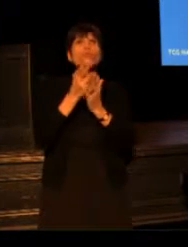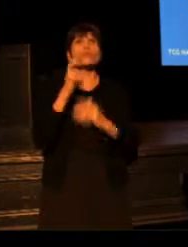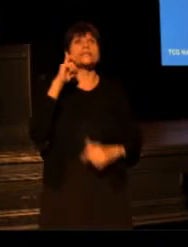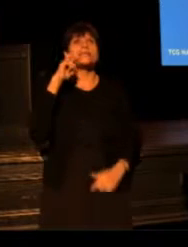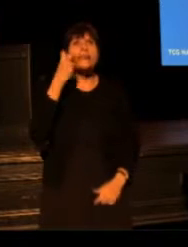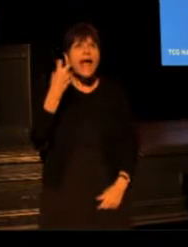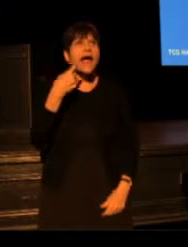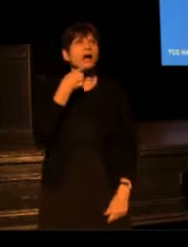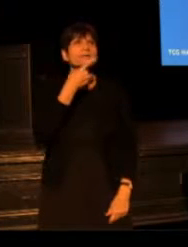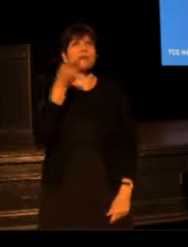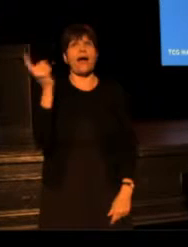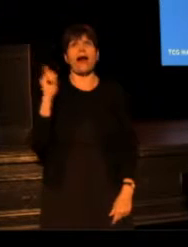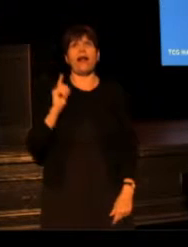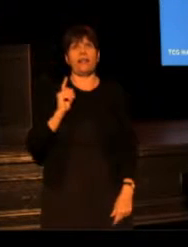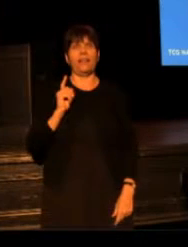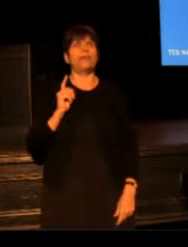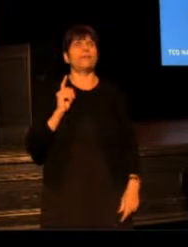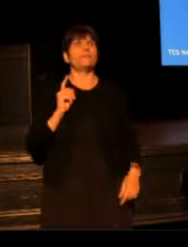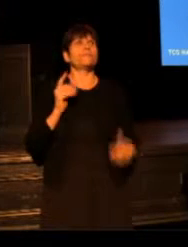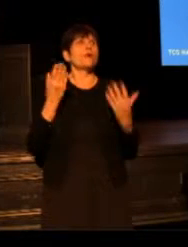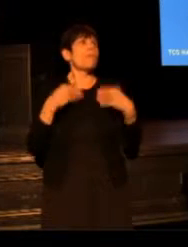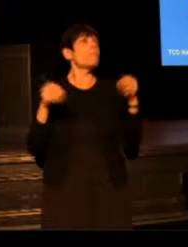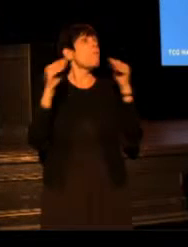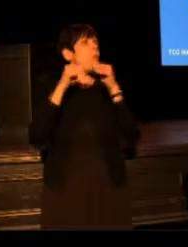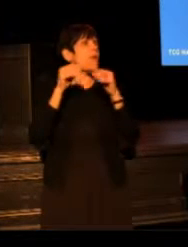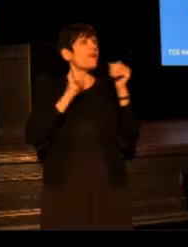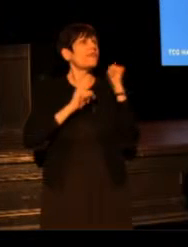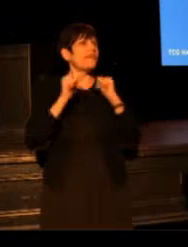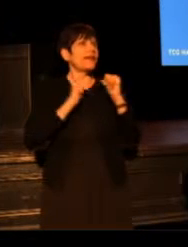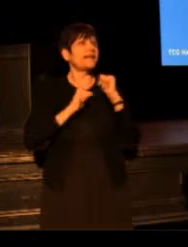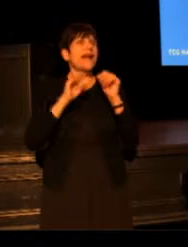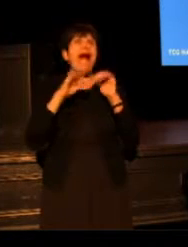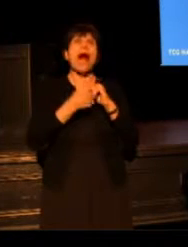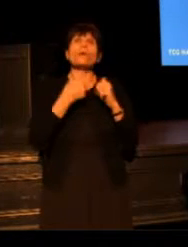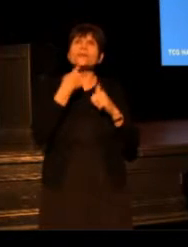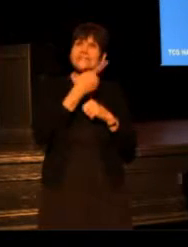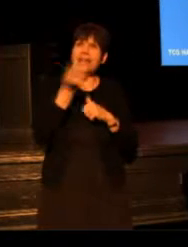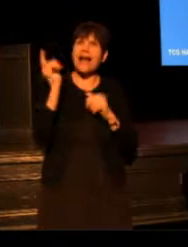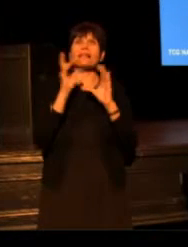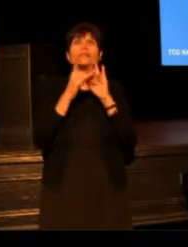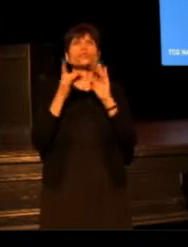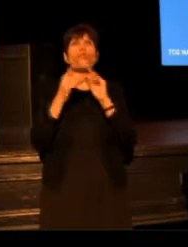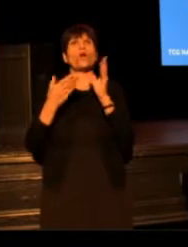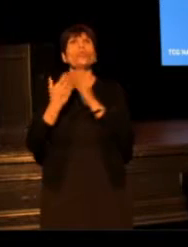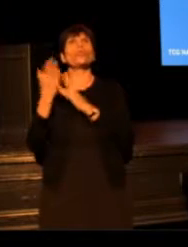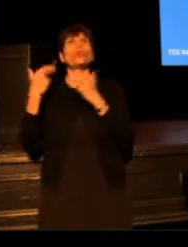And maybe they matter even more in theater, because of the way we tell stories is through human beings,